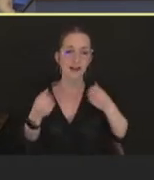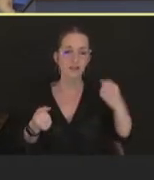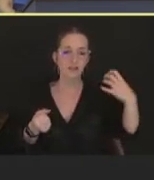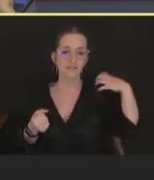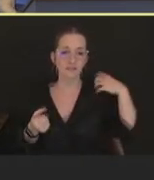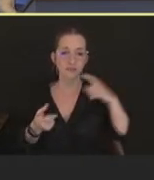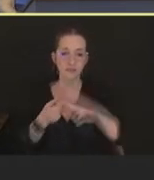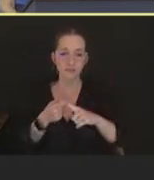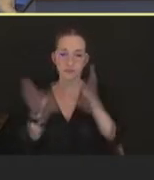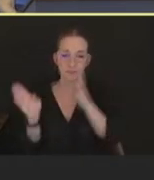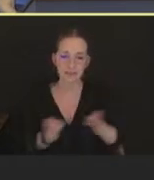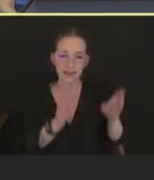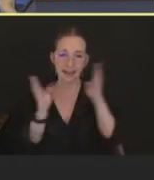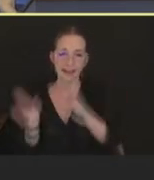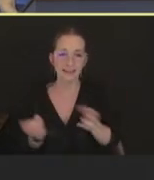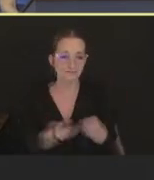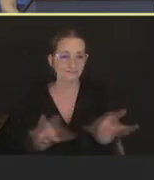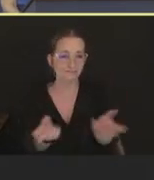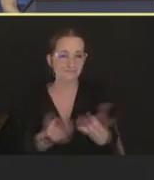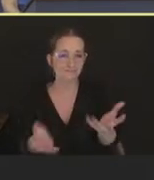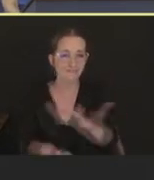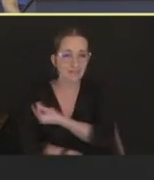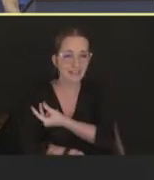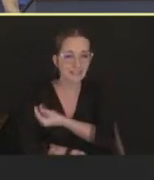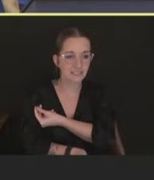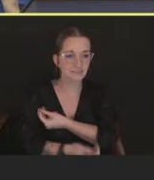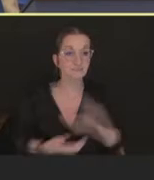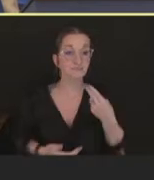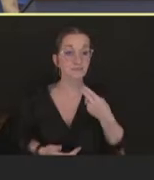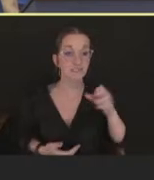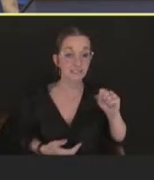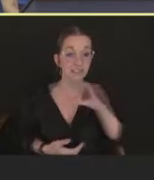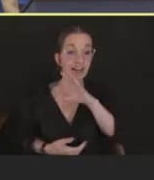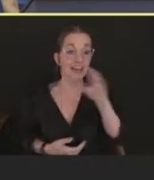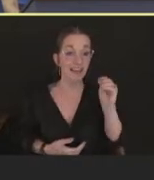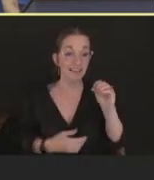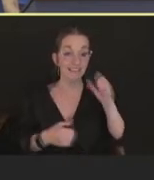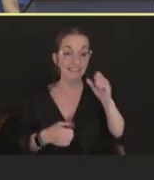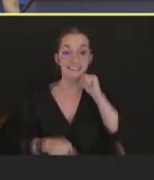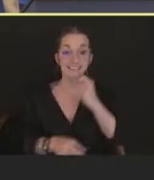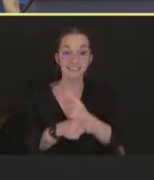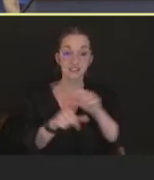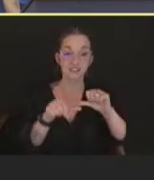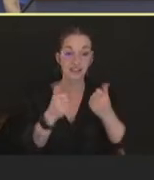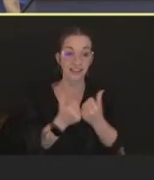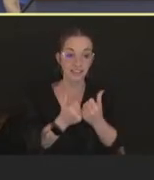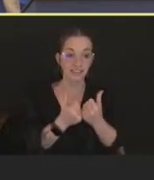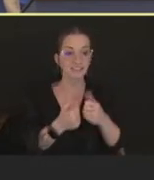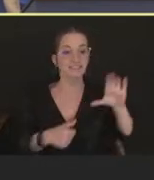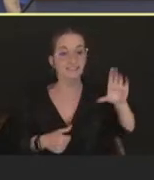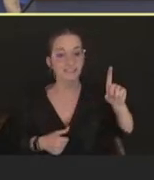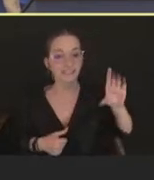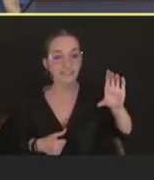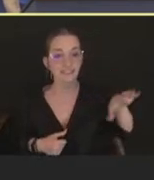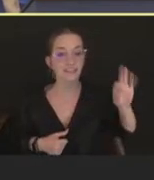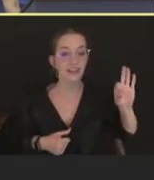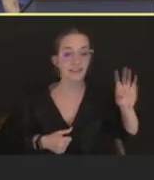HHS, including sister agencies -- ASPR, CDC, FDA -- worked closely with partners to ensure enough